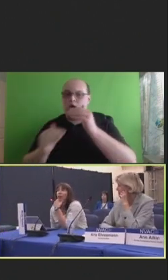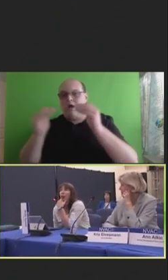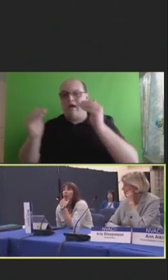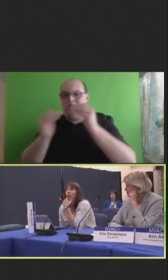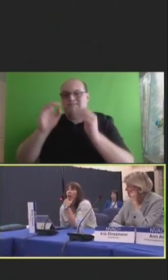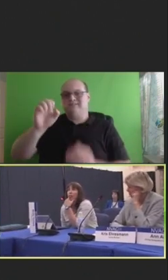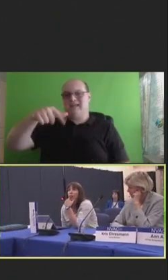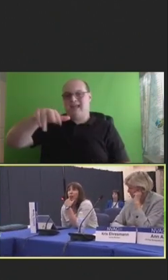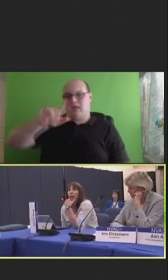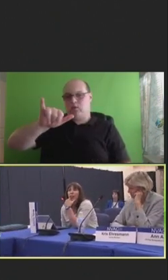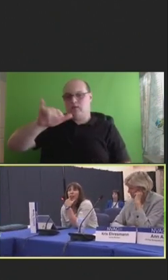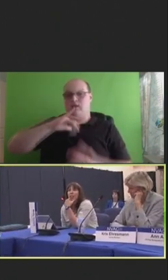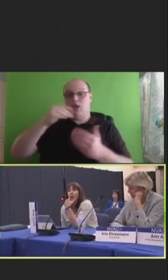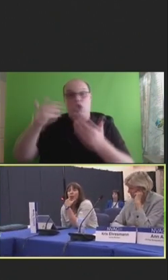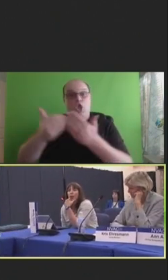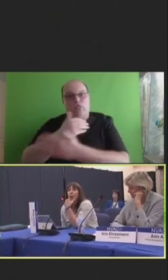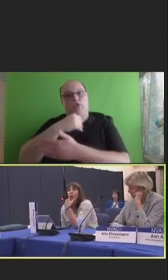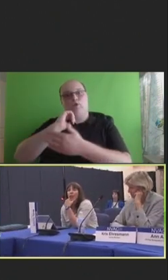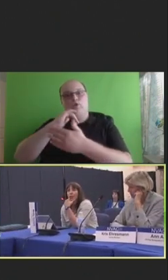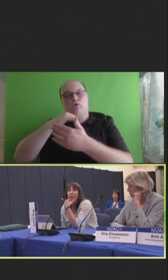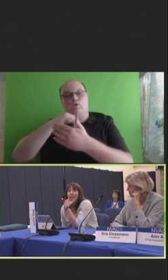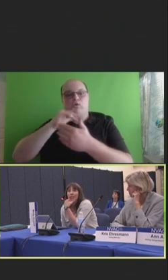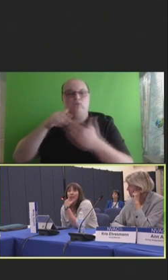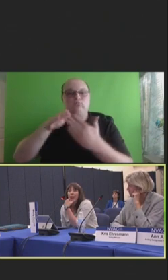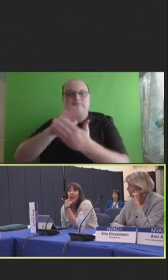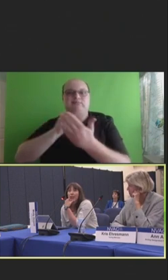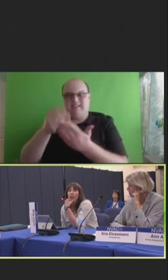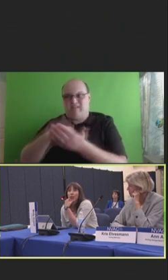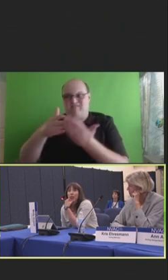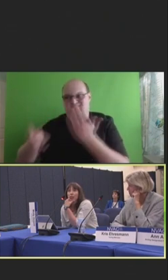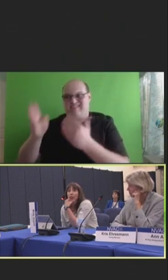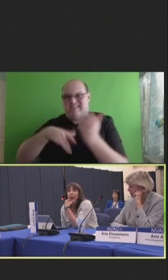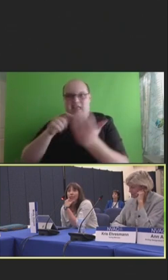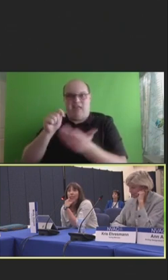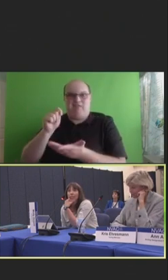A lot of the new modalities are more expensive than traditional vaccines.